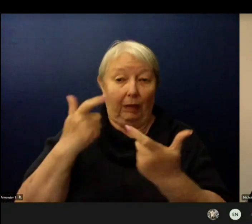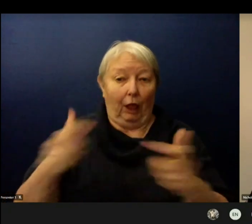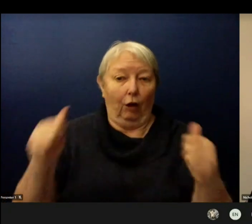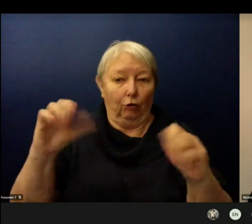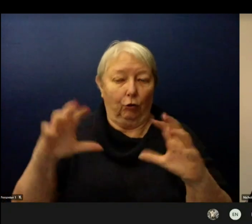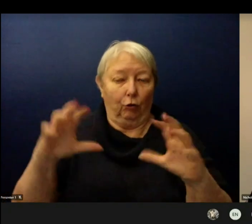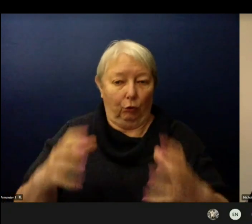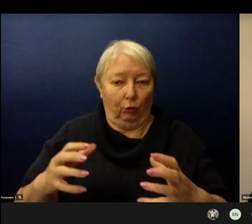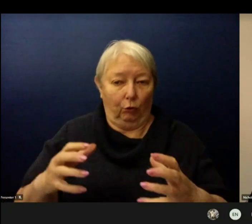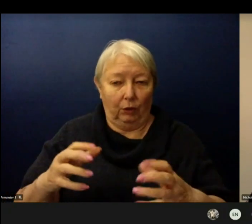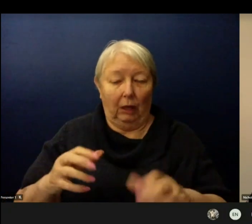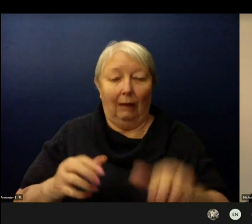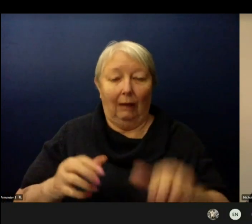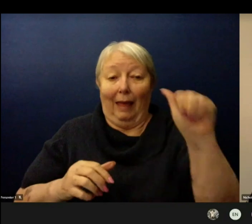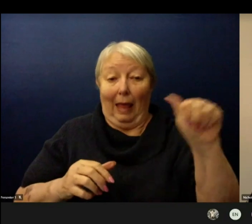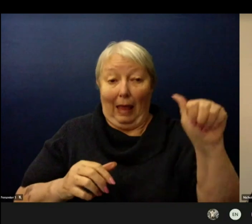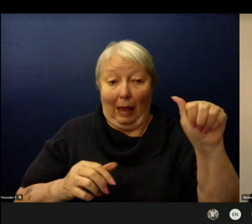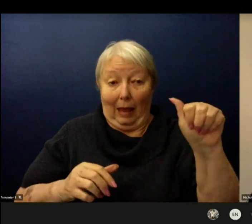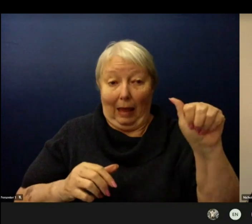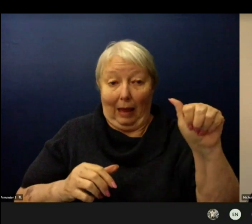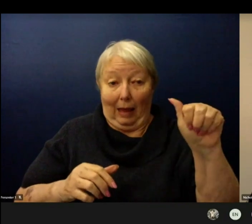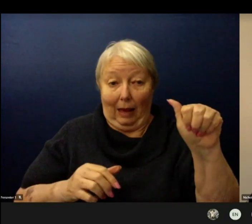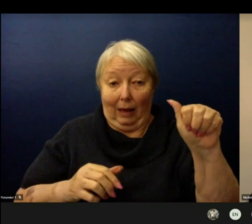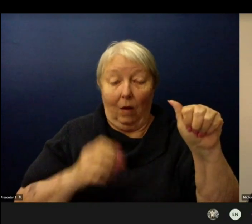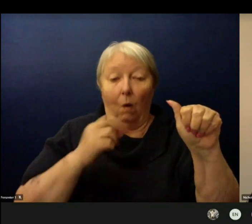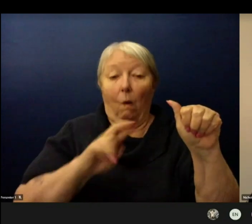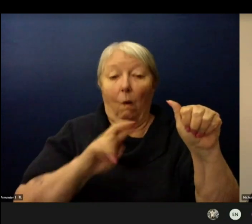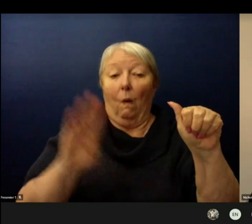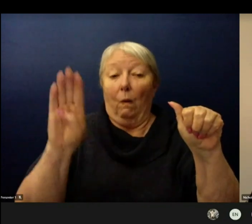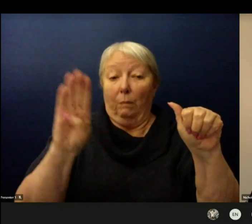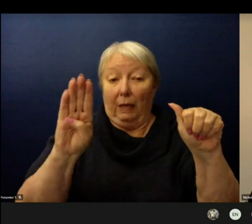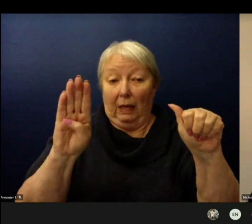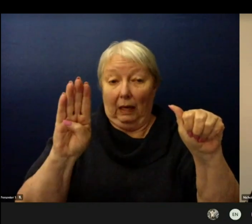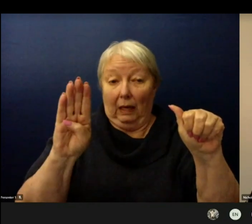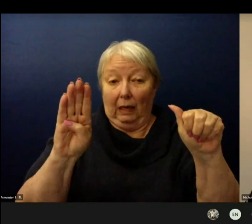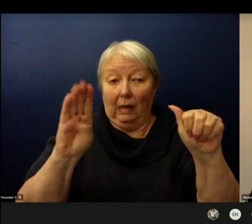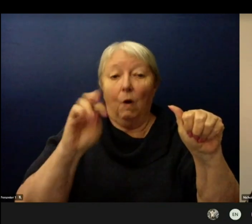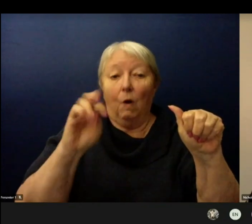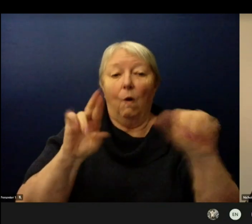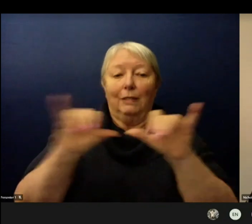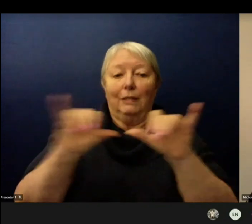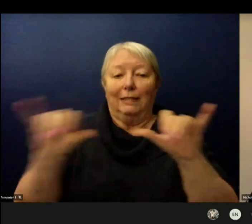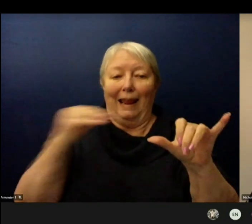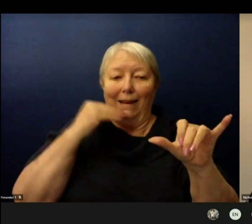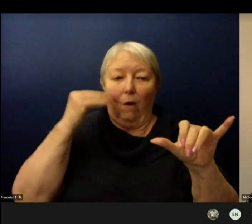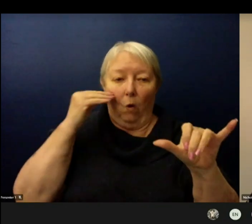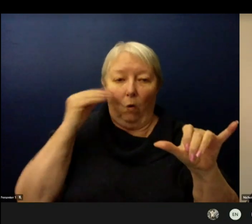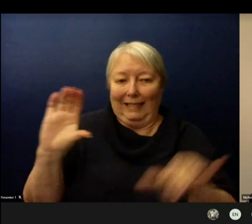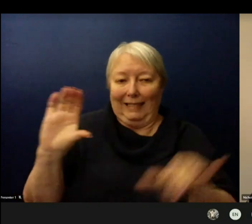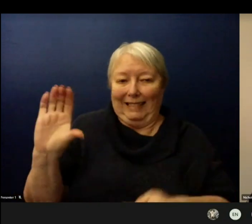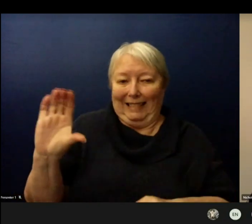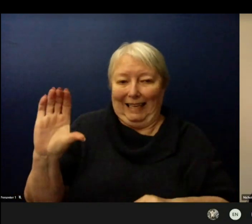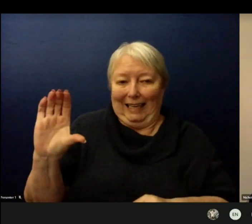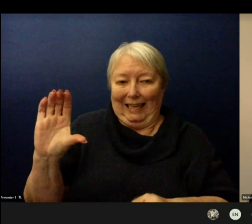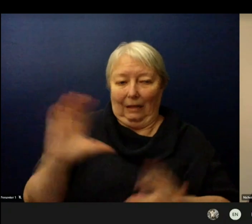in remote instruction as cohort C. So the question you might be asking is whether there's greater risk